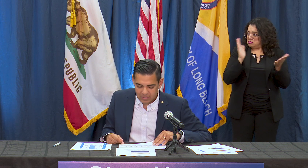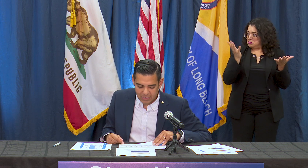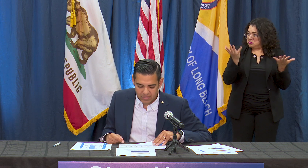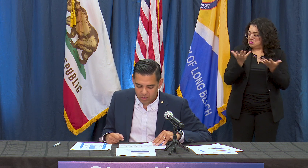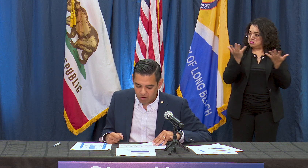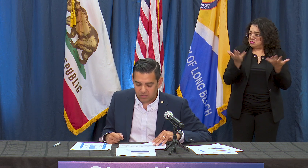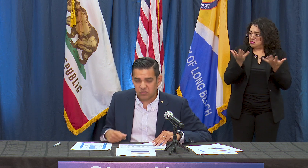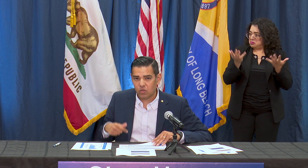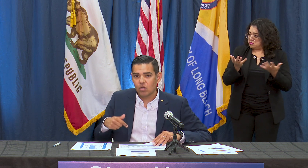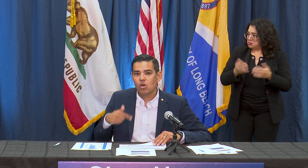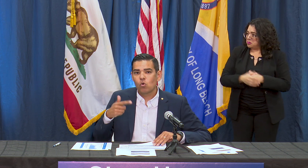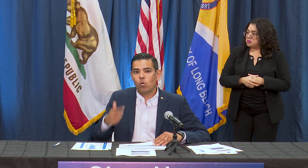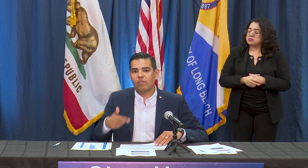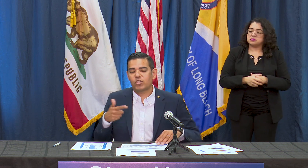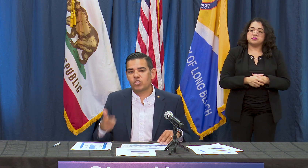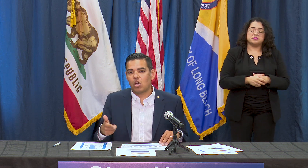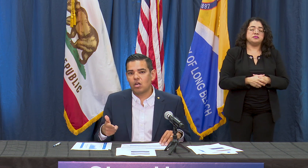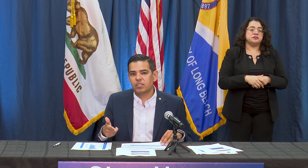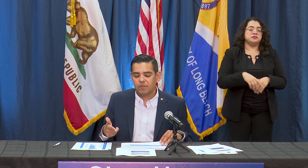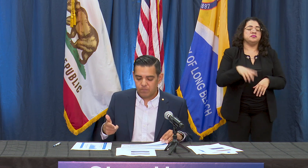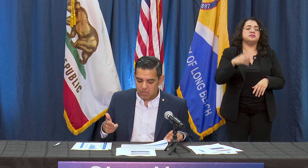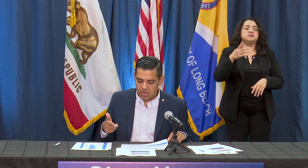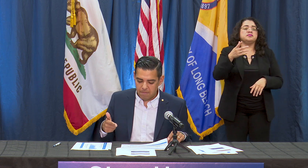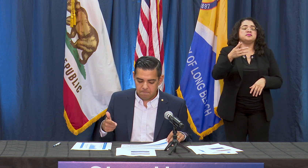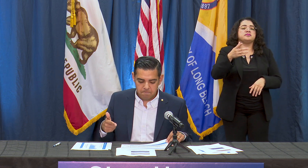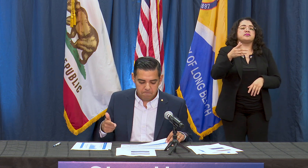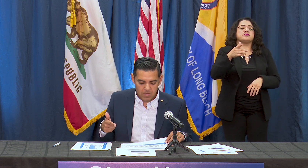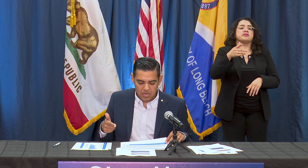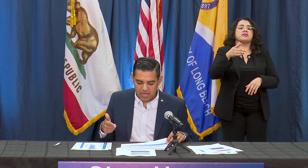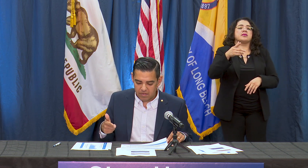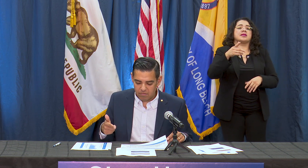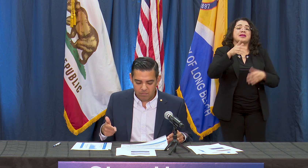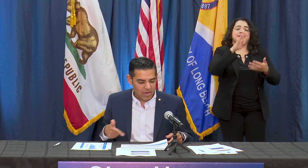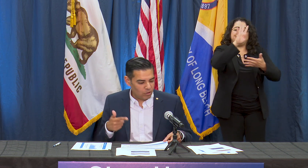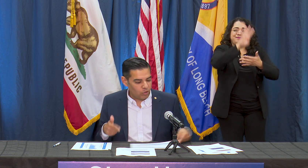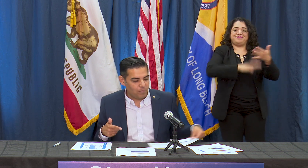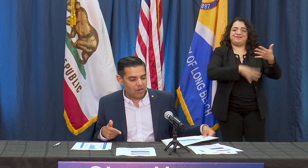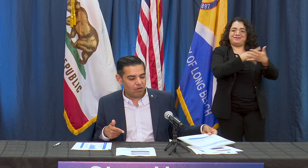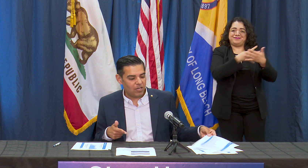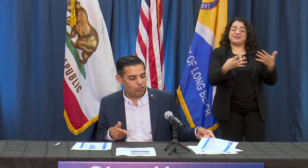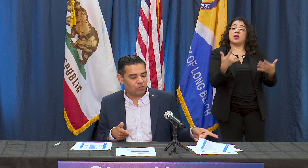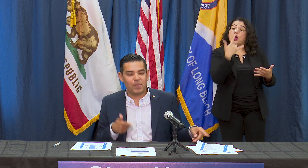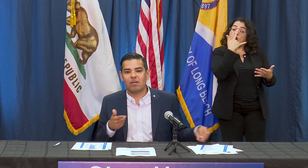didn't get that correct and so while the chart might look better, it looks better